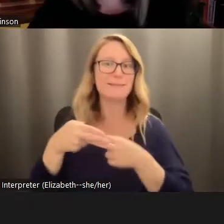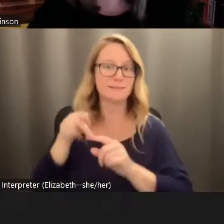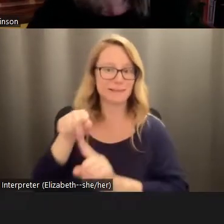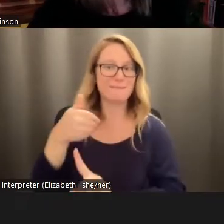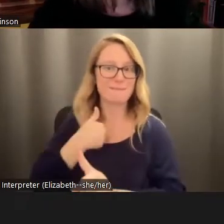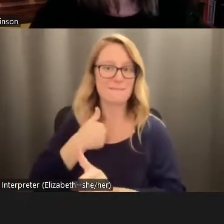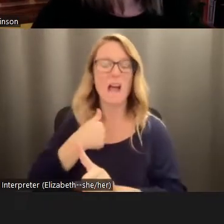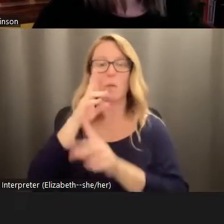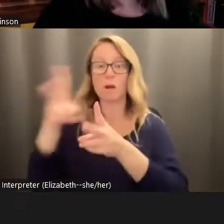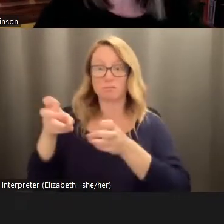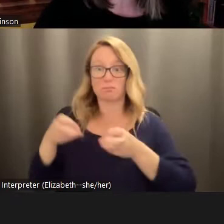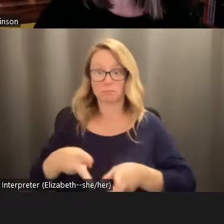just drop that in the chat here.